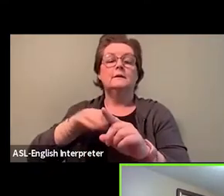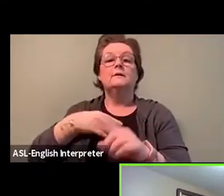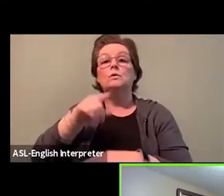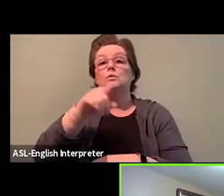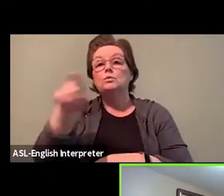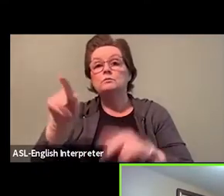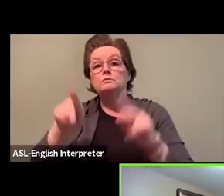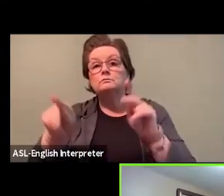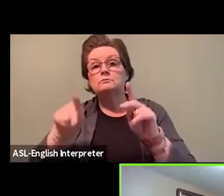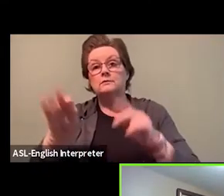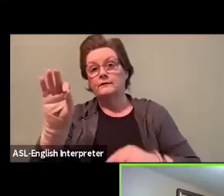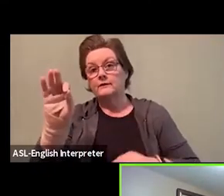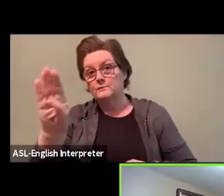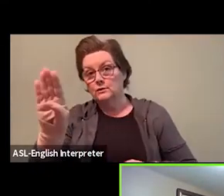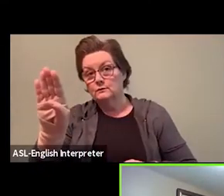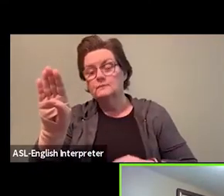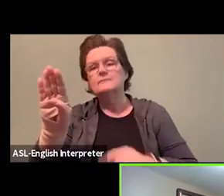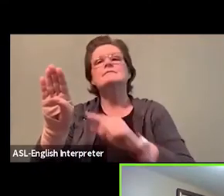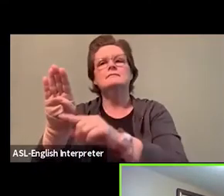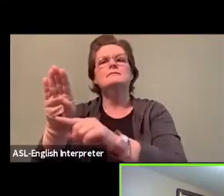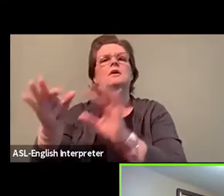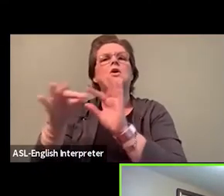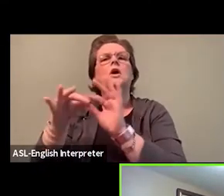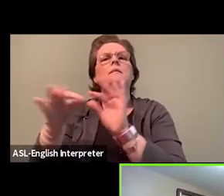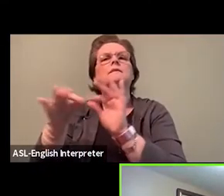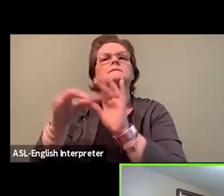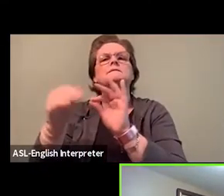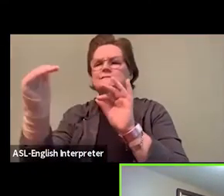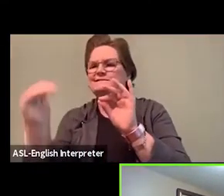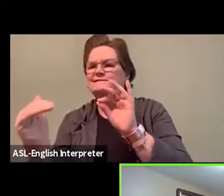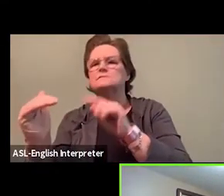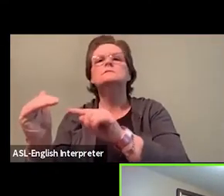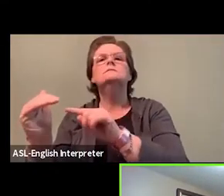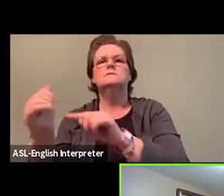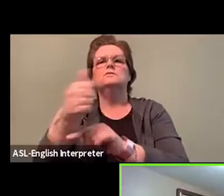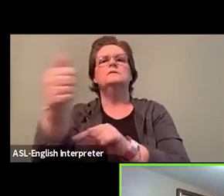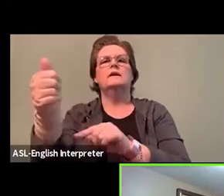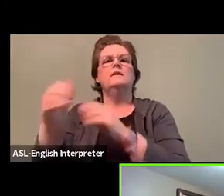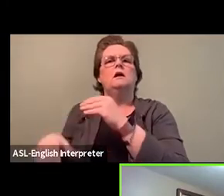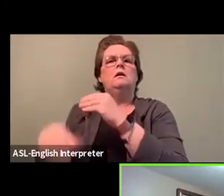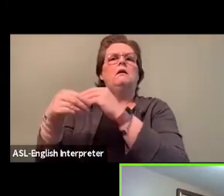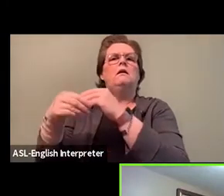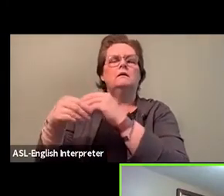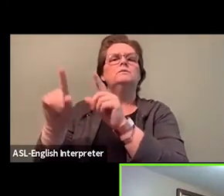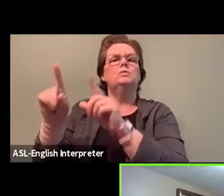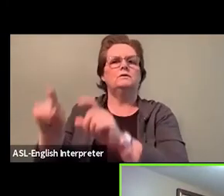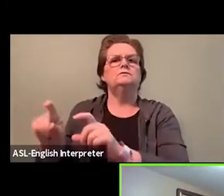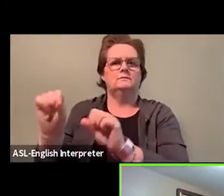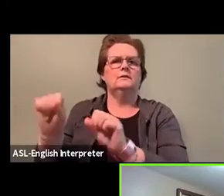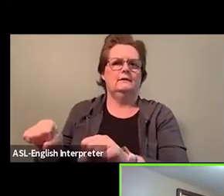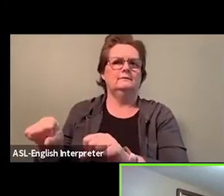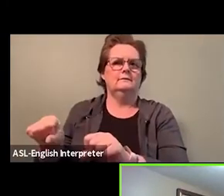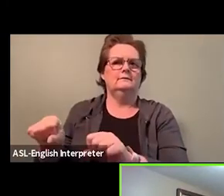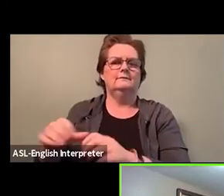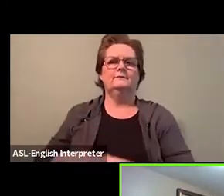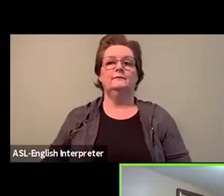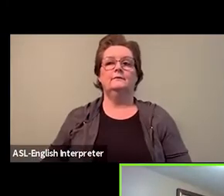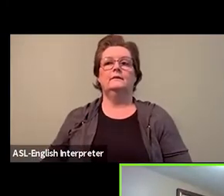The chat will now be closed so we can focus on the panelists. So to kick off,